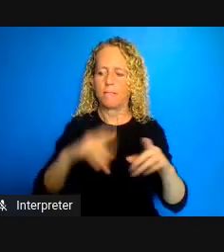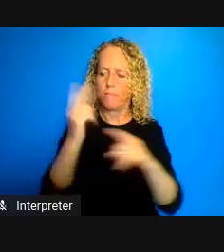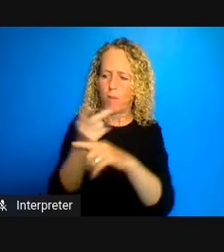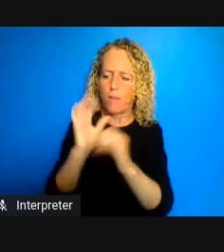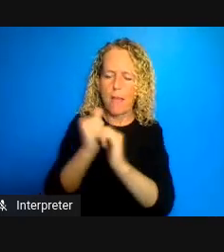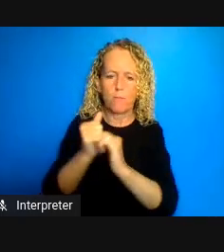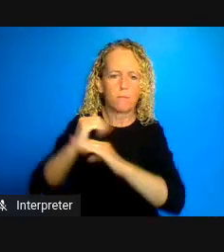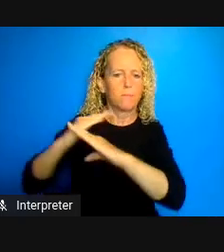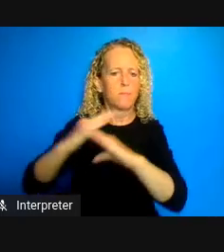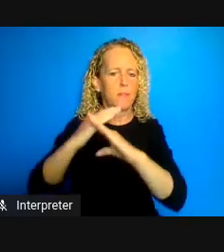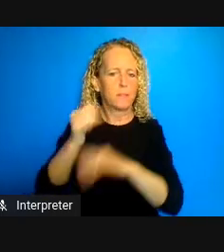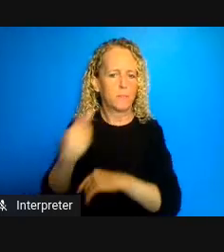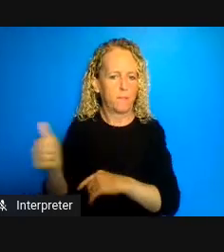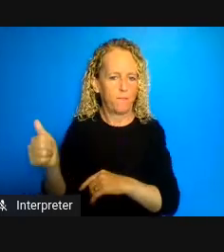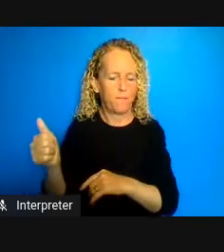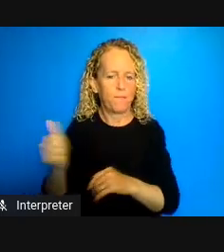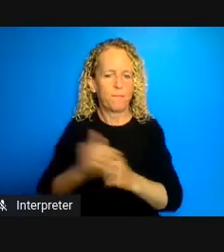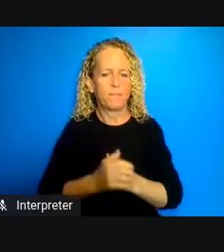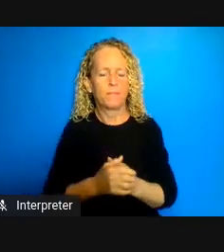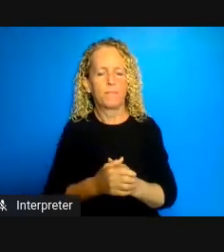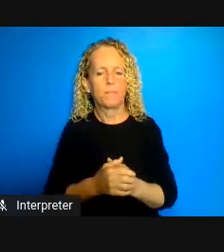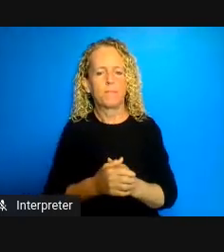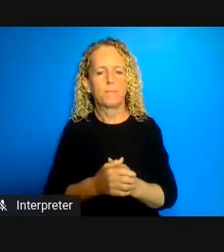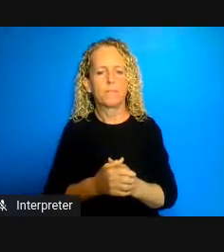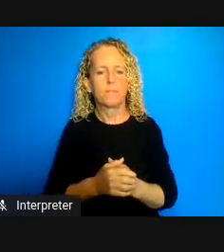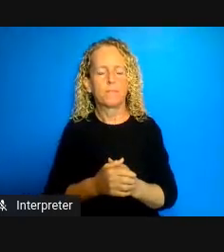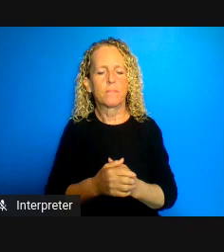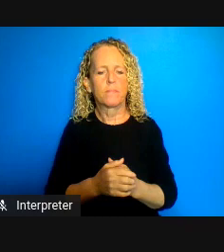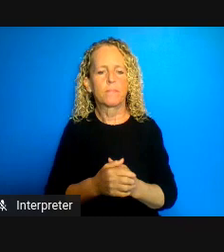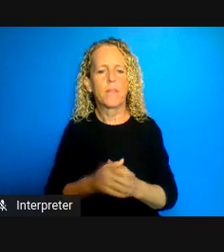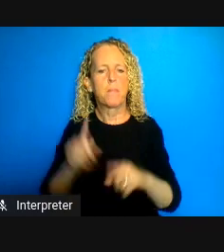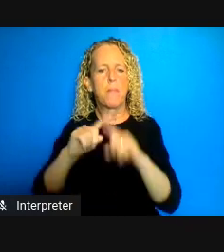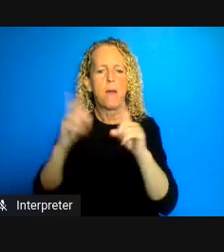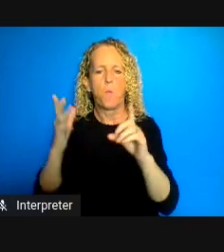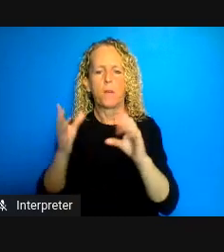first I just want to quickly make some links back to the comments that Adelina